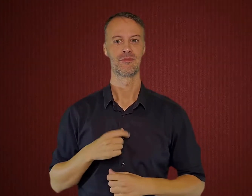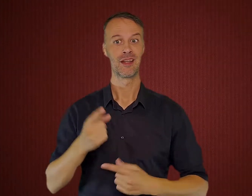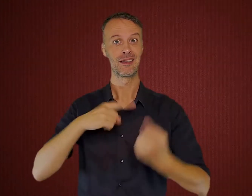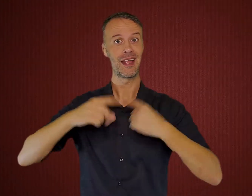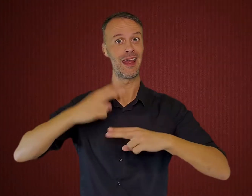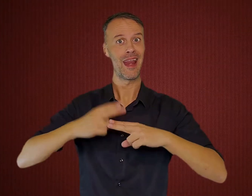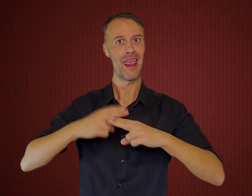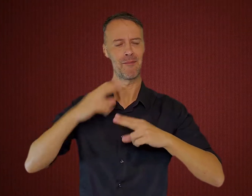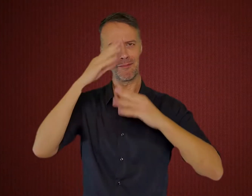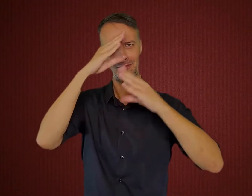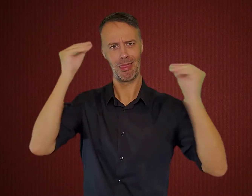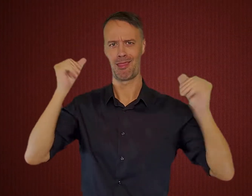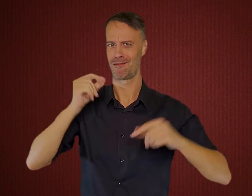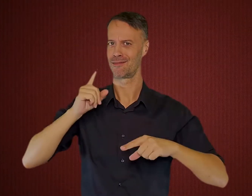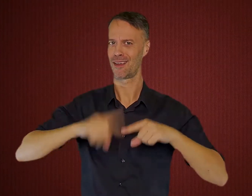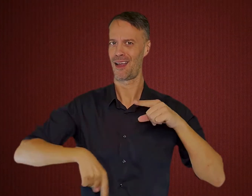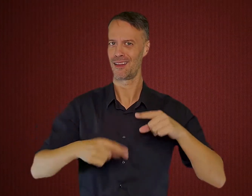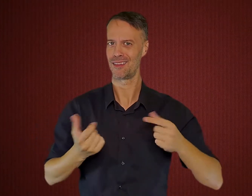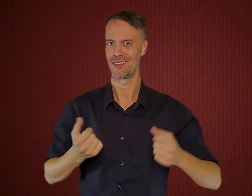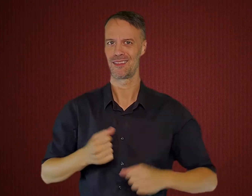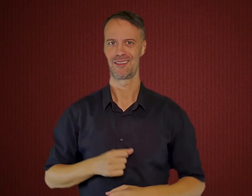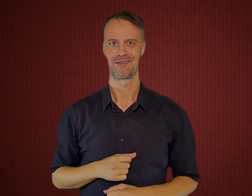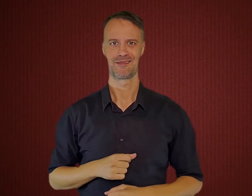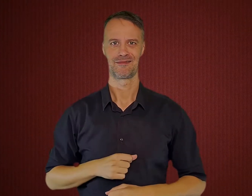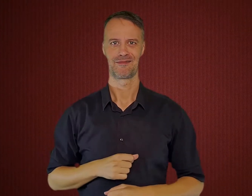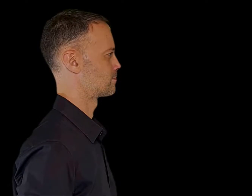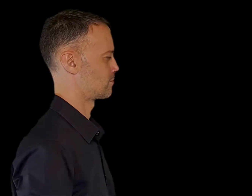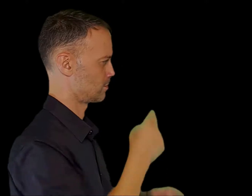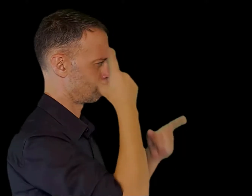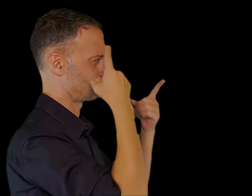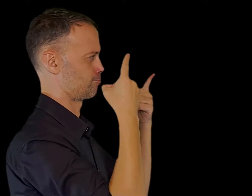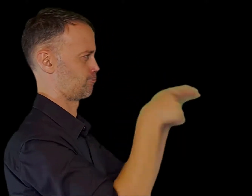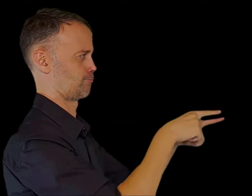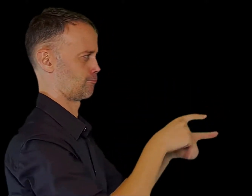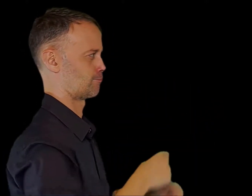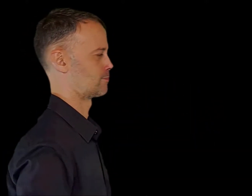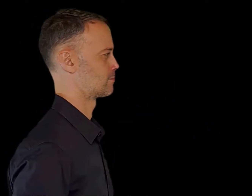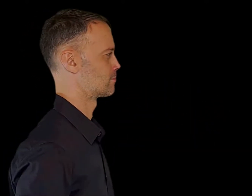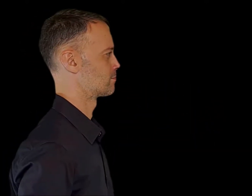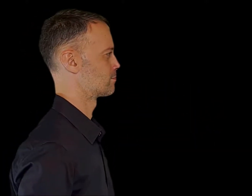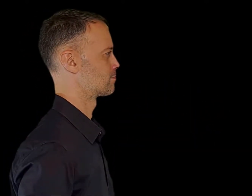Sign names cannot be lost in oblivion. Agree.